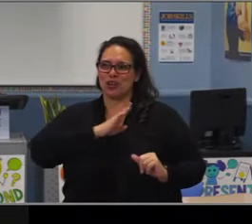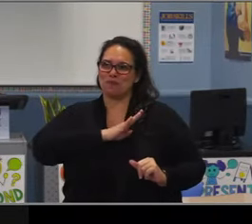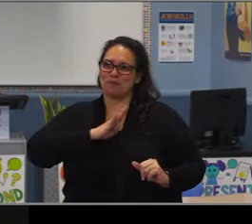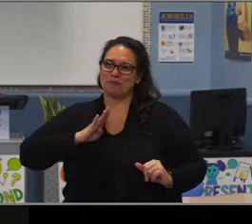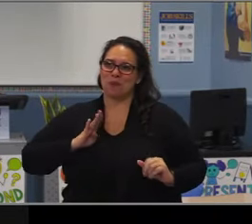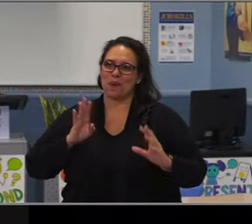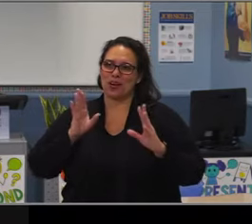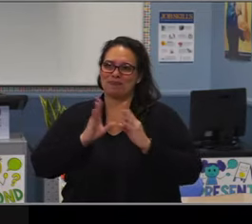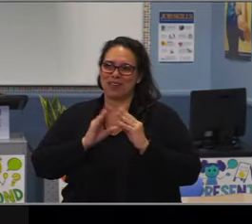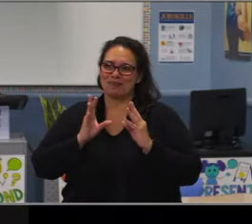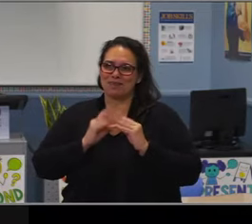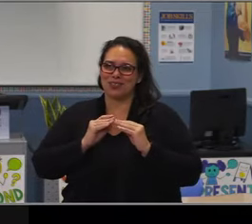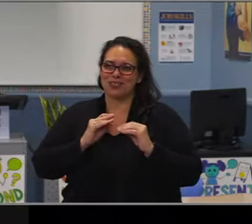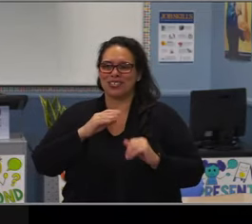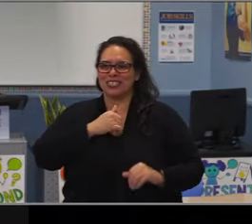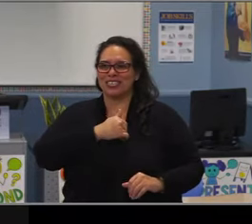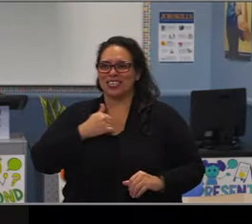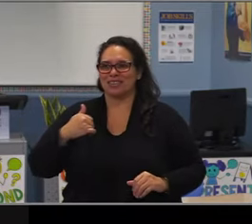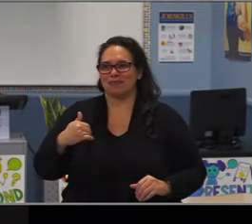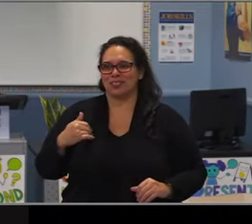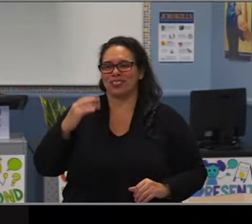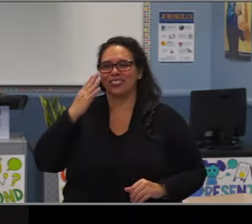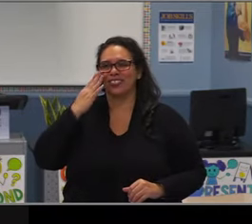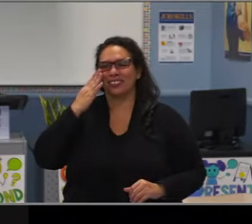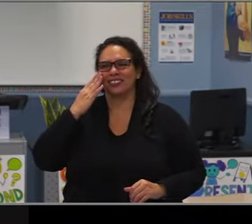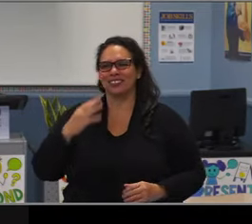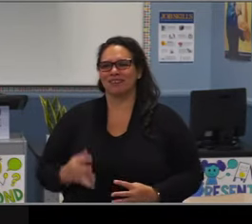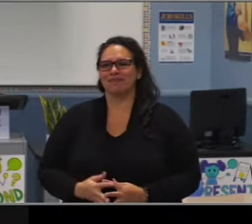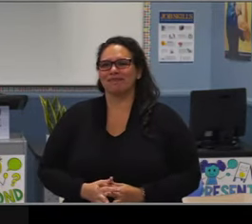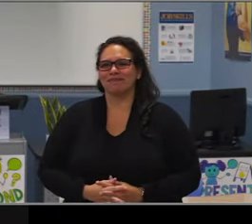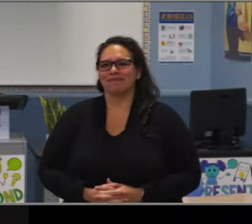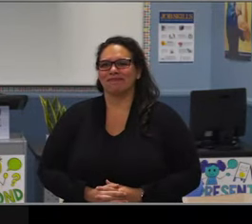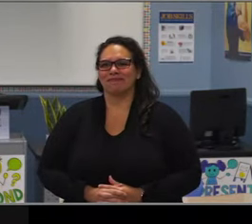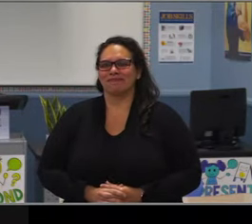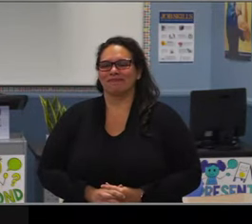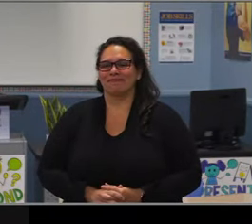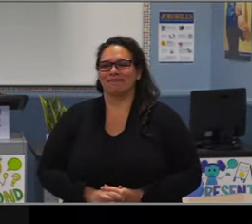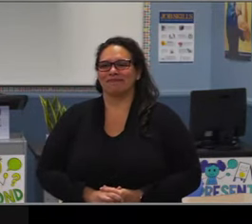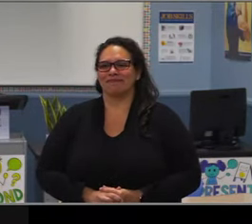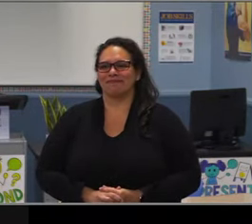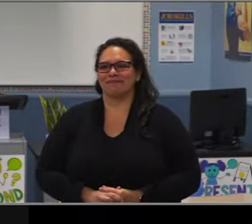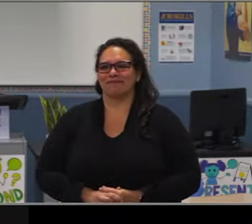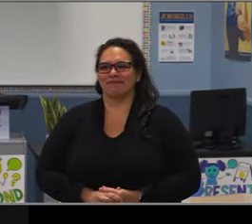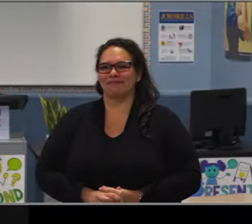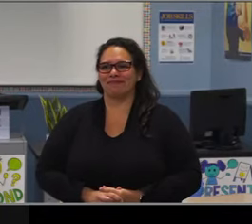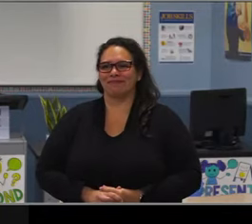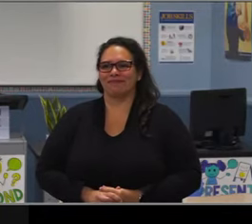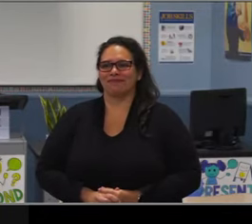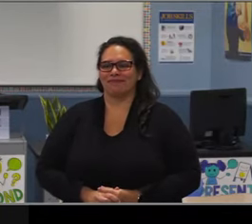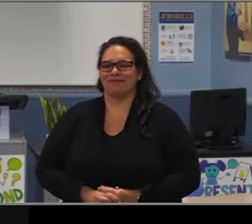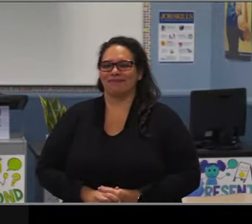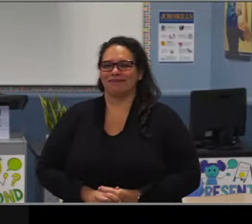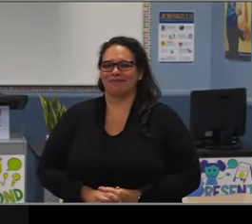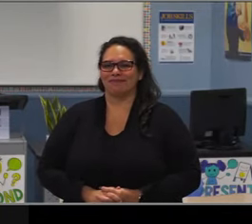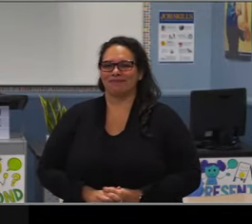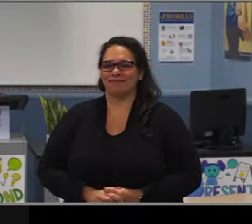in the best place possible. So take care and stay safe. Thank you, Dr. Williams, for your service to our community